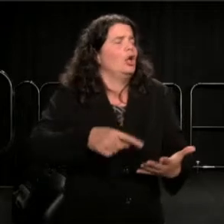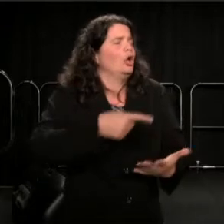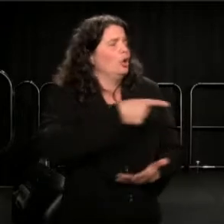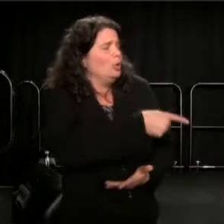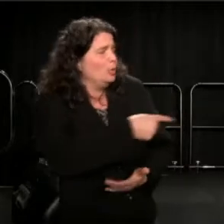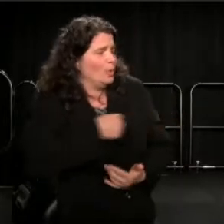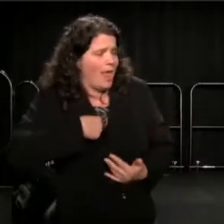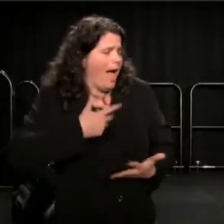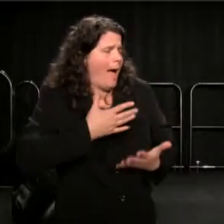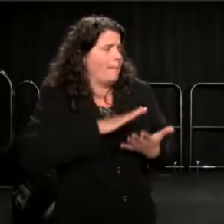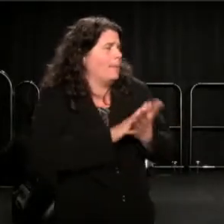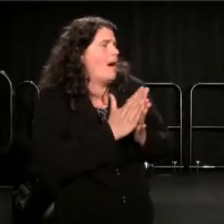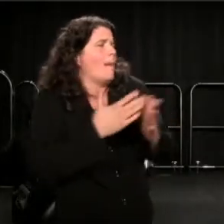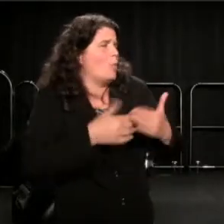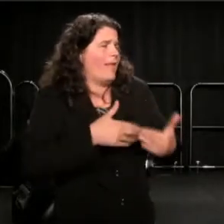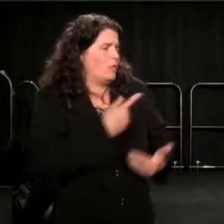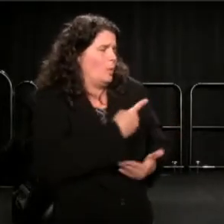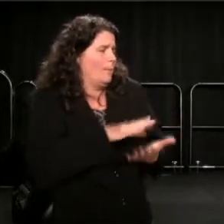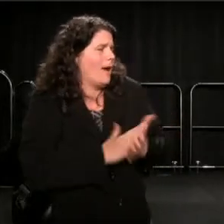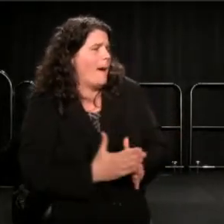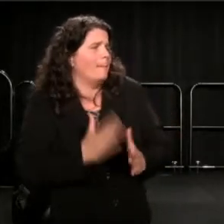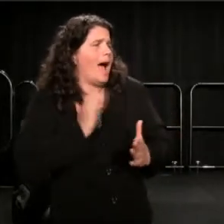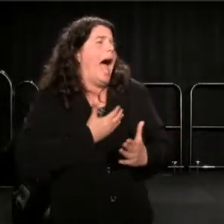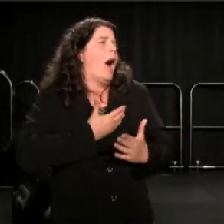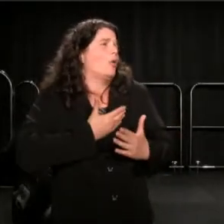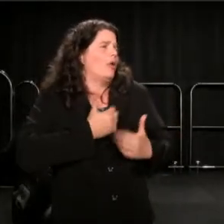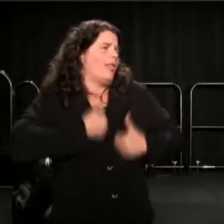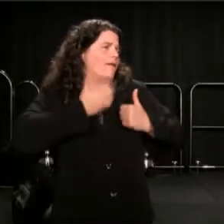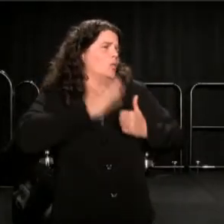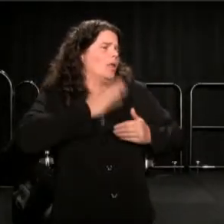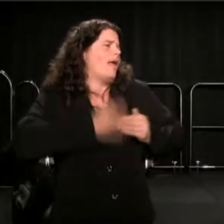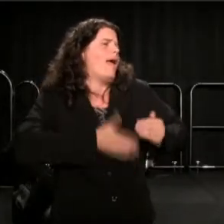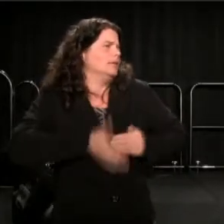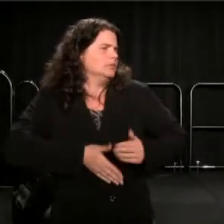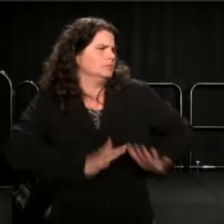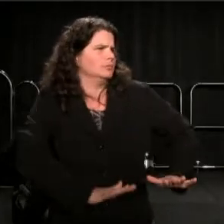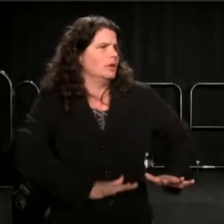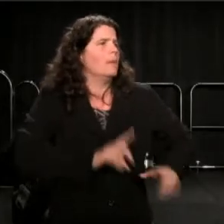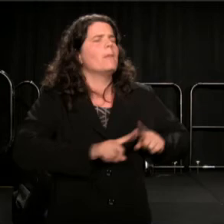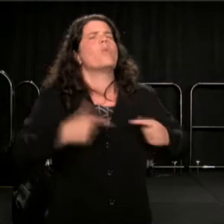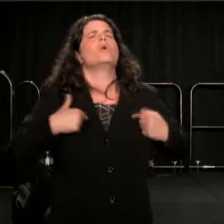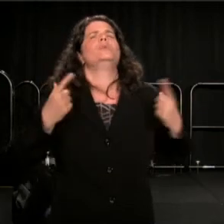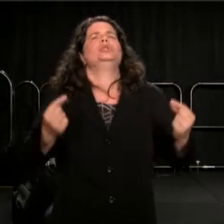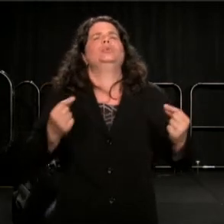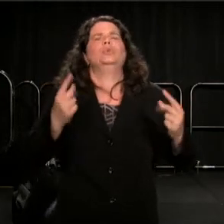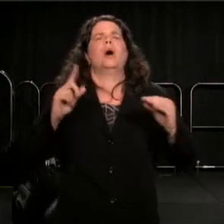the curtain will come down eventually, but what should we do about the children.